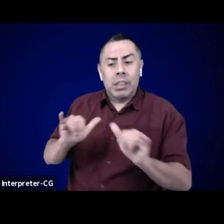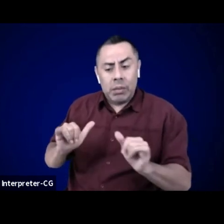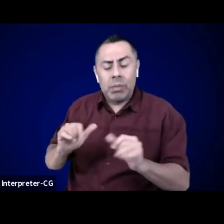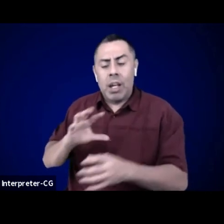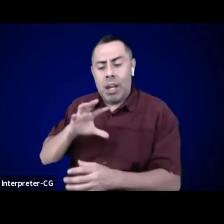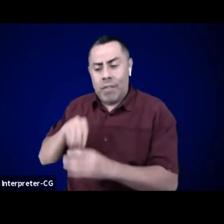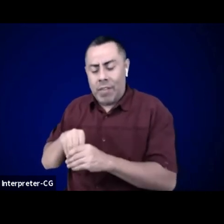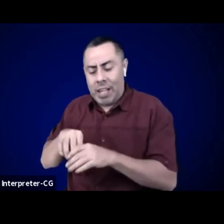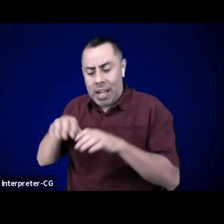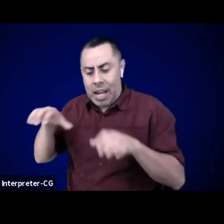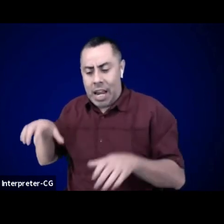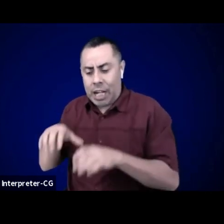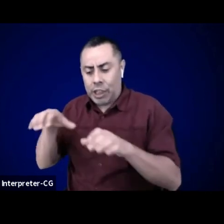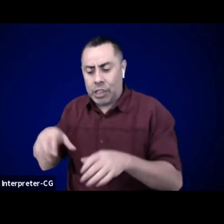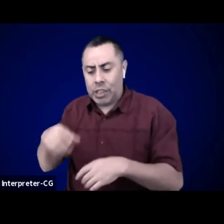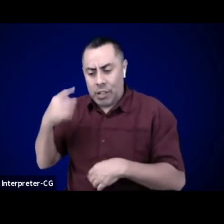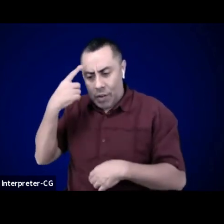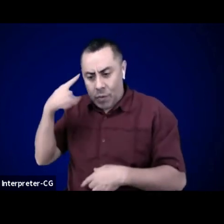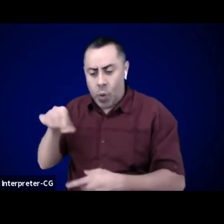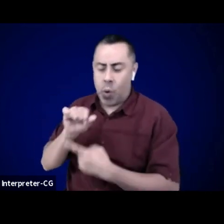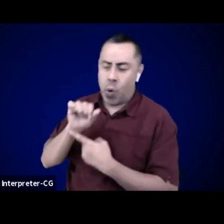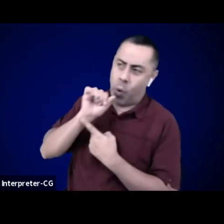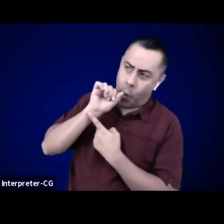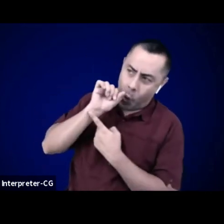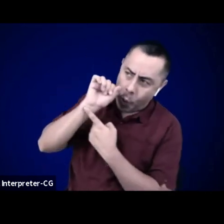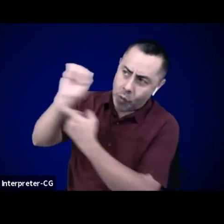Hey everyone. Thank you so much for your presentation, Dana.